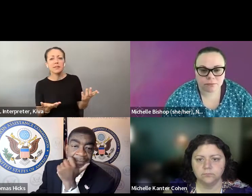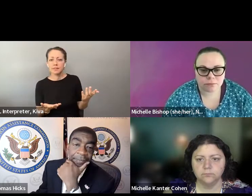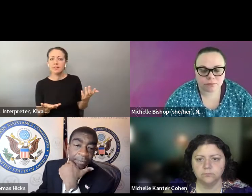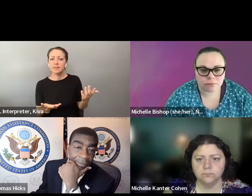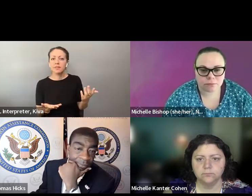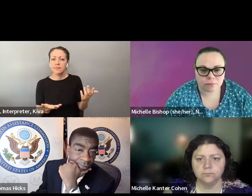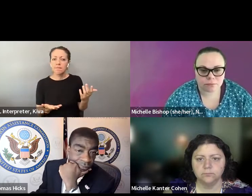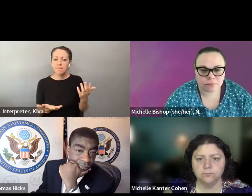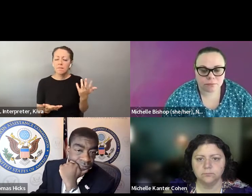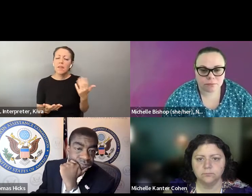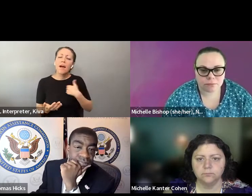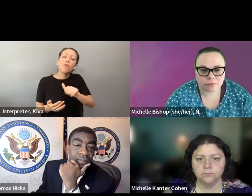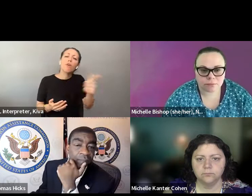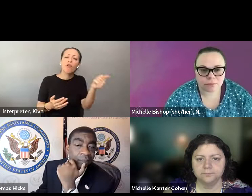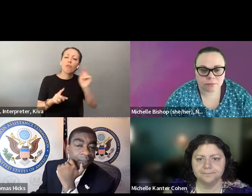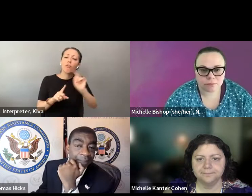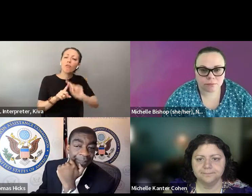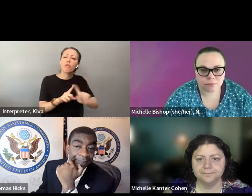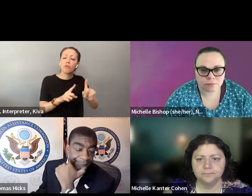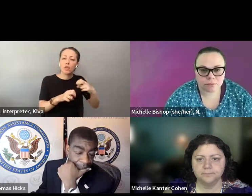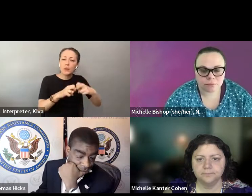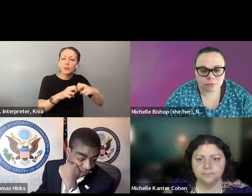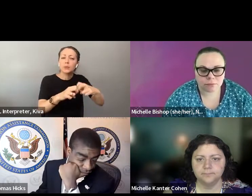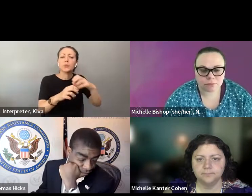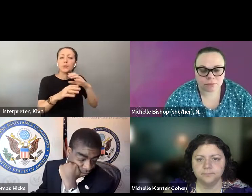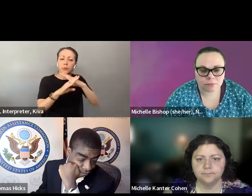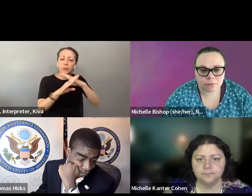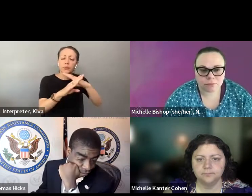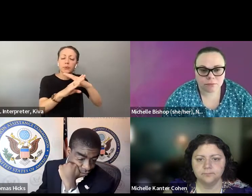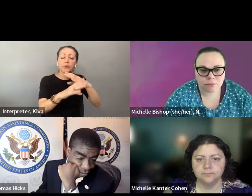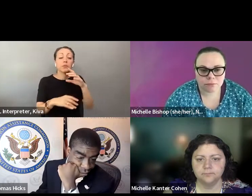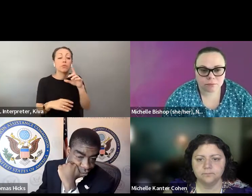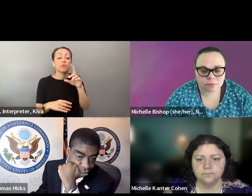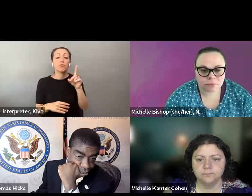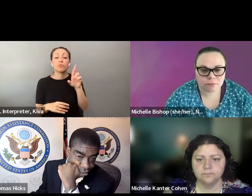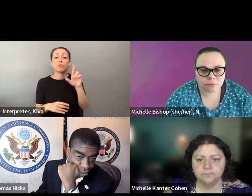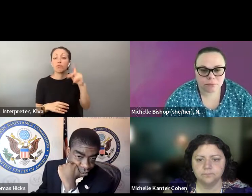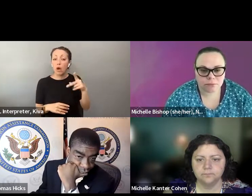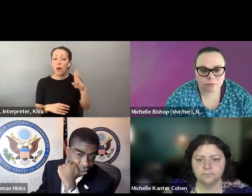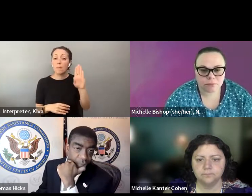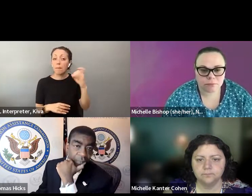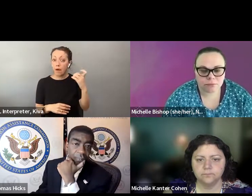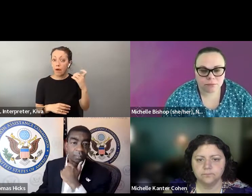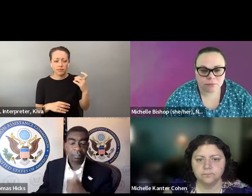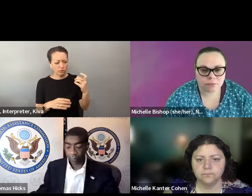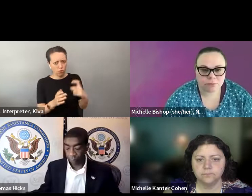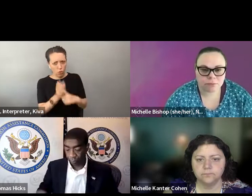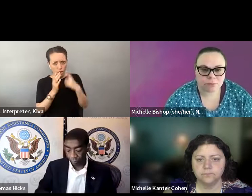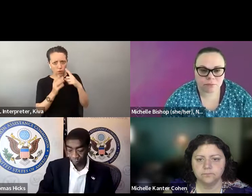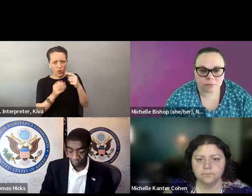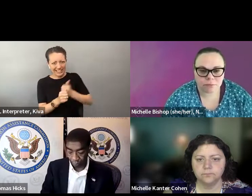But it was another hurdle, and it and definitely, disproportionately impacts voters, with disabilities who might not need a license or might not have that Id or might just get tripped up by another hurdle put in the process dropbox where another big issue you know, we are says, drop boxes were another big issue. You